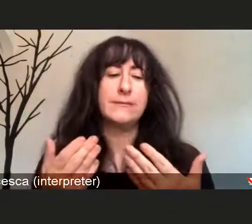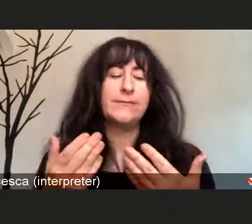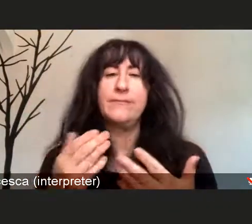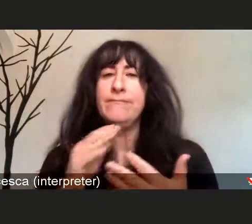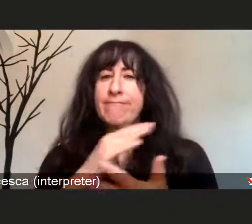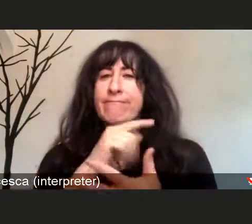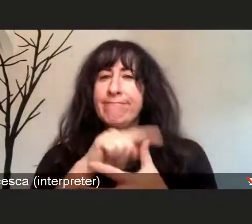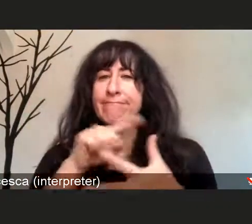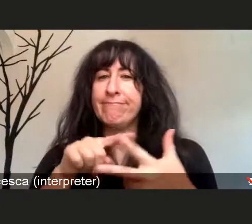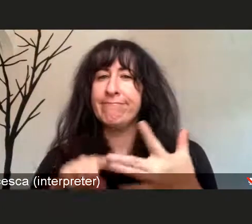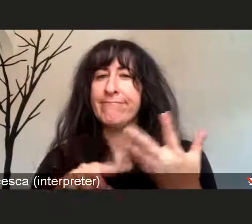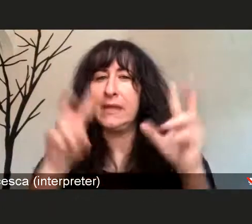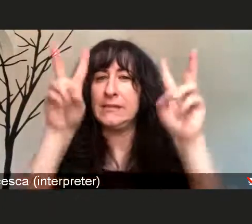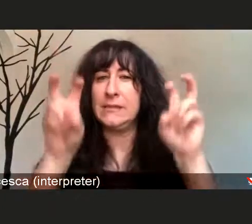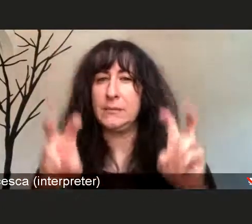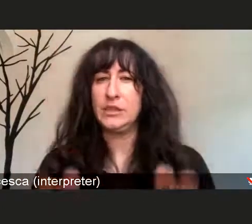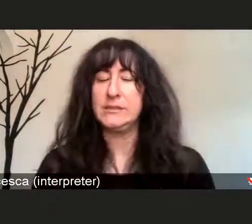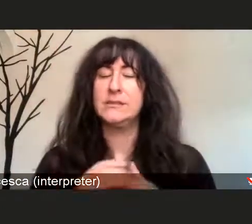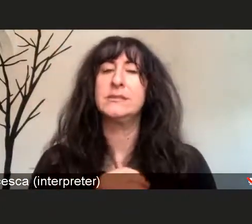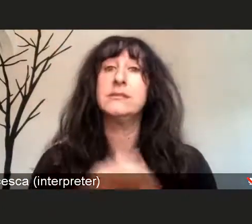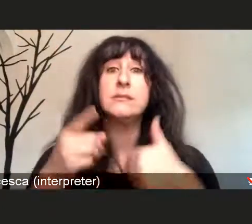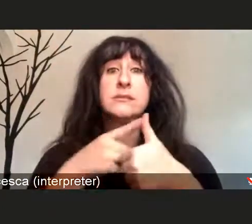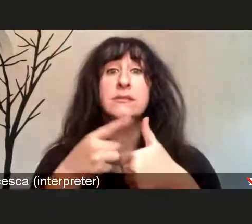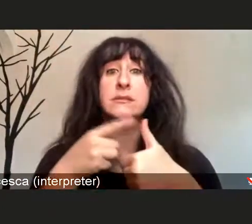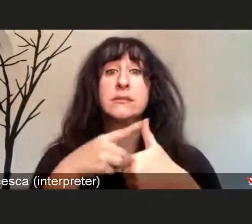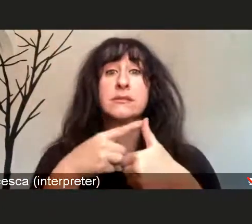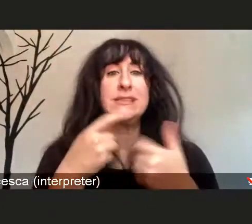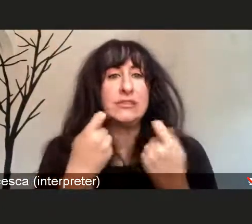that includes the current numbers in Delaware,